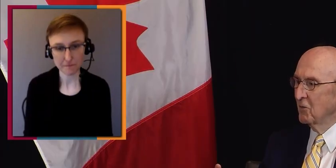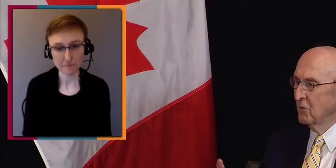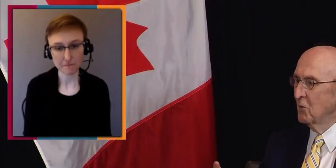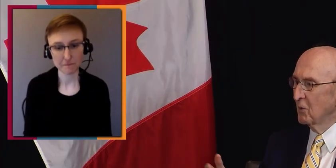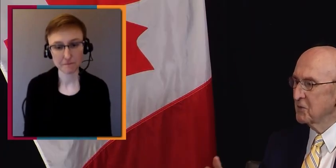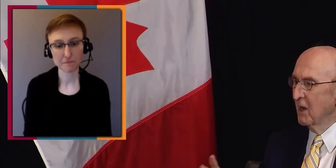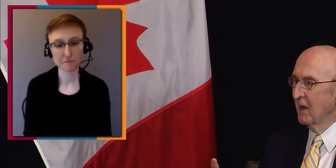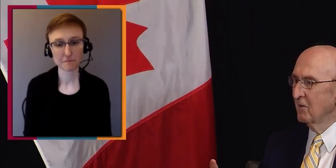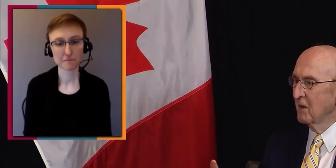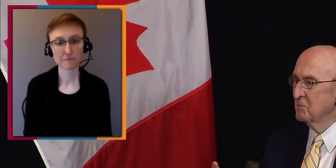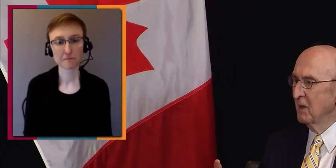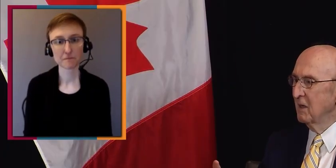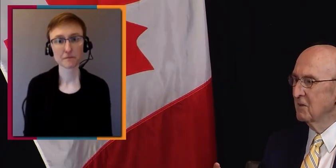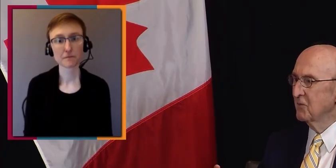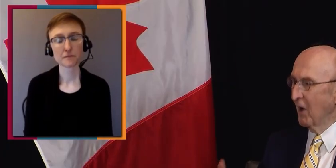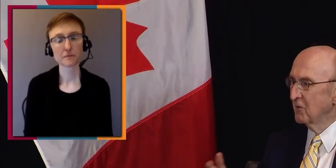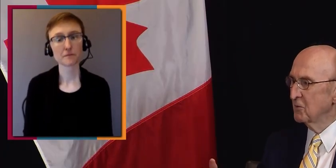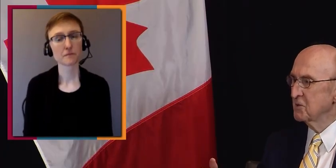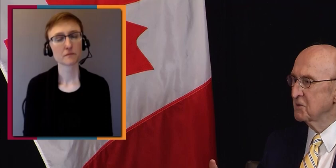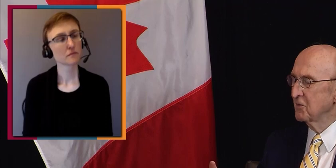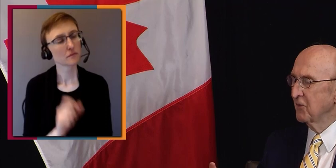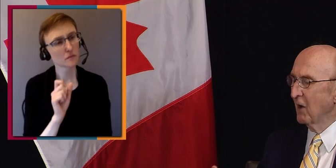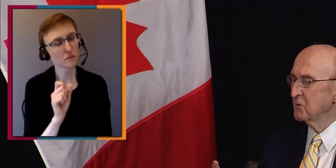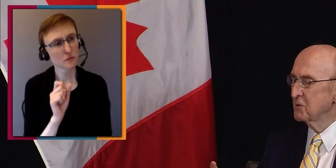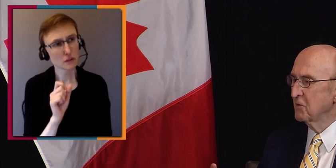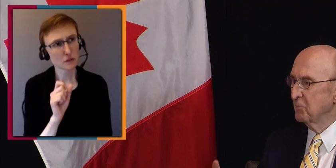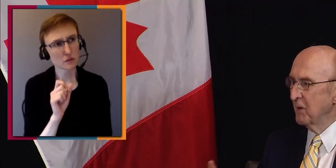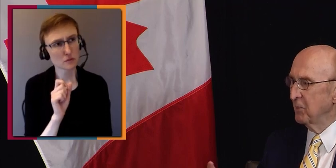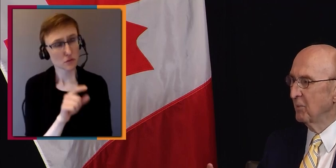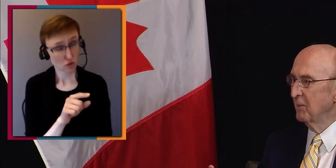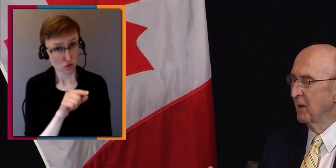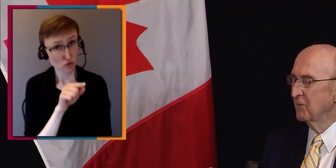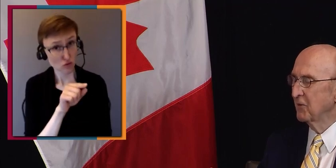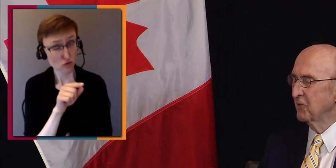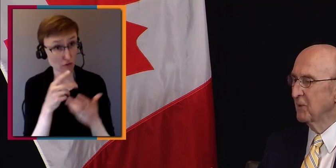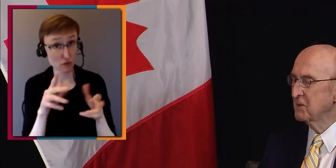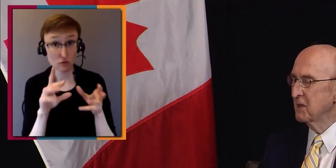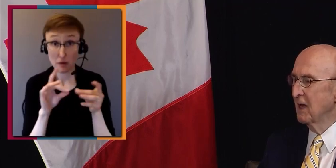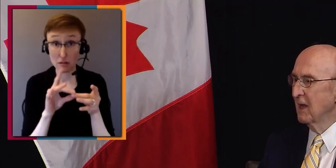you were saying as many of hundreds of thousands of people may benefit from this.